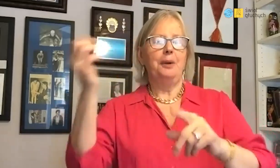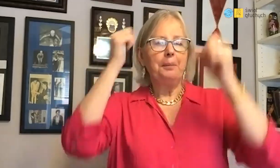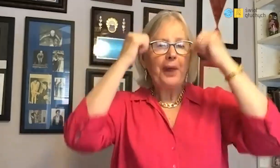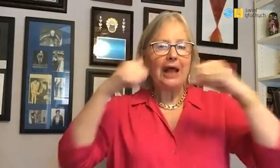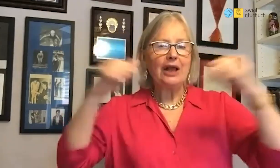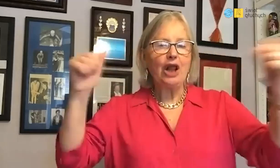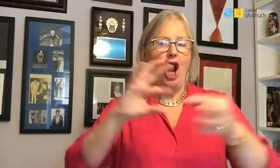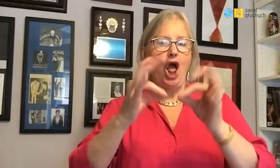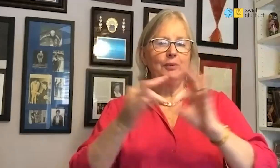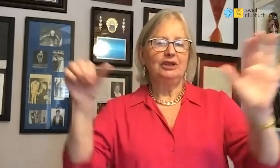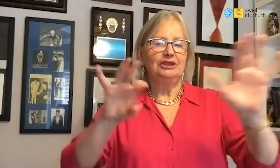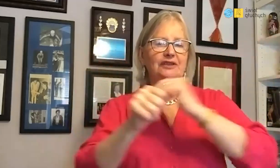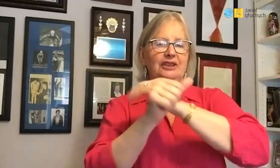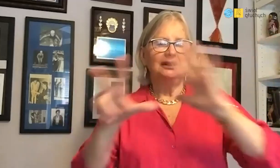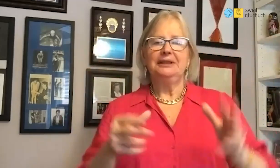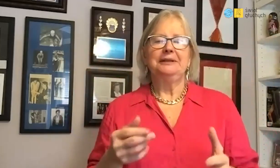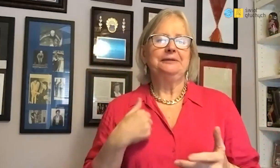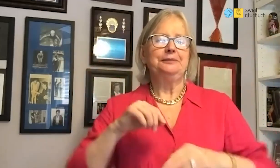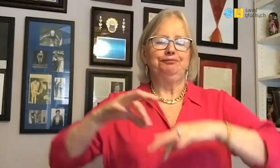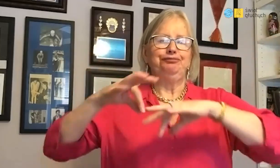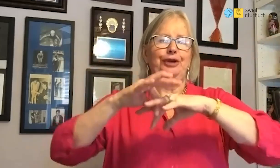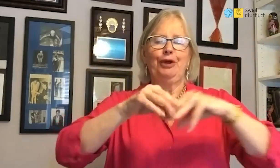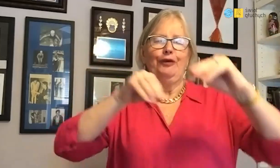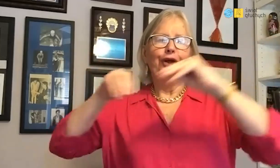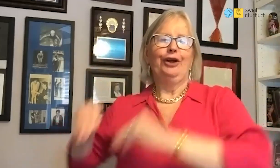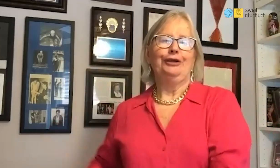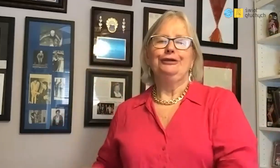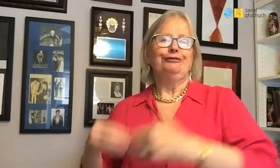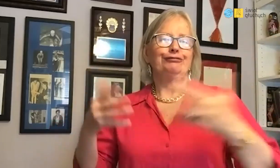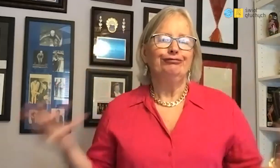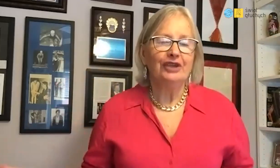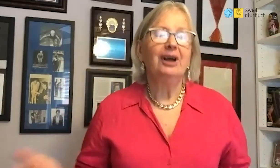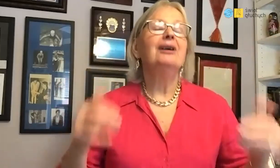I gave up the Olympic Games in Mexico in 1968 because of the wedding.